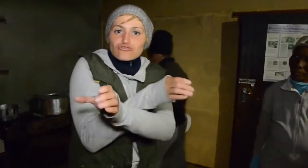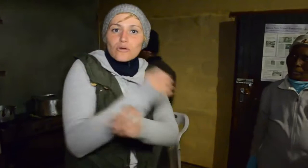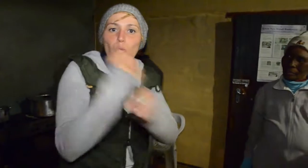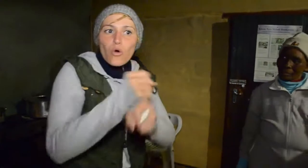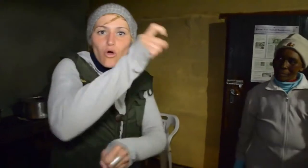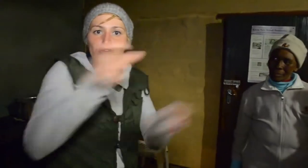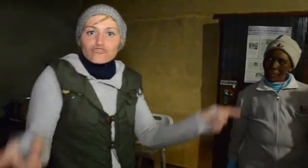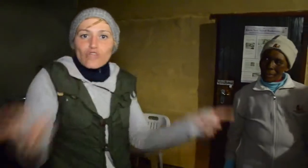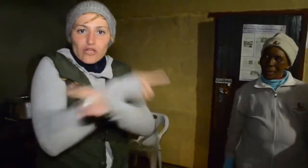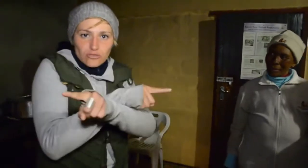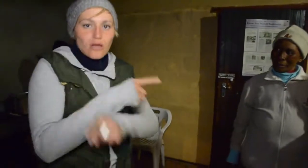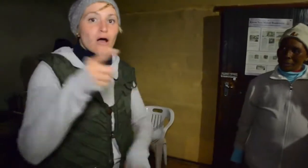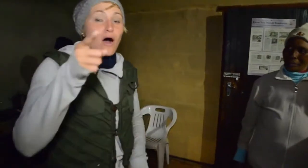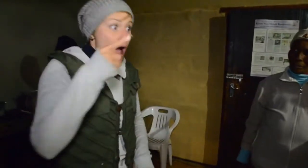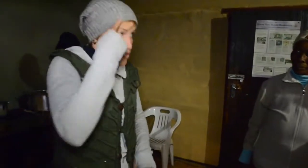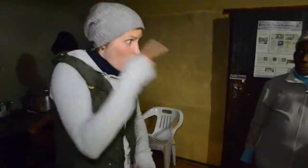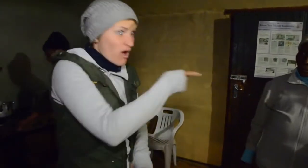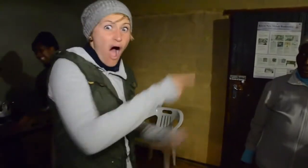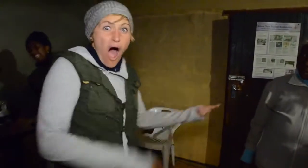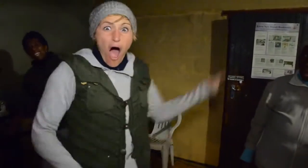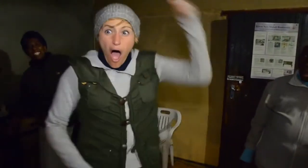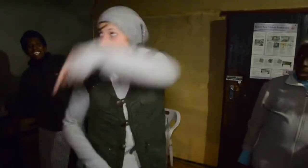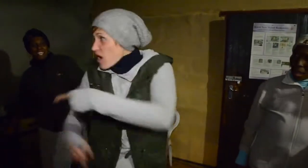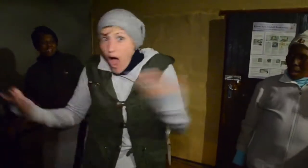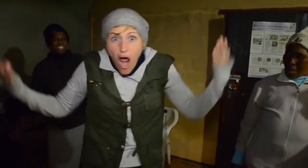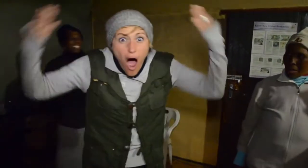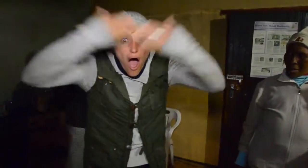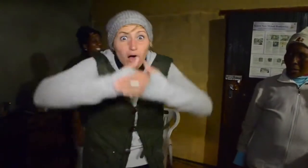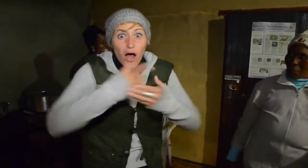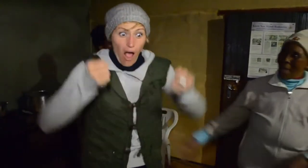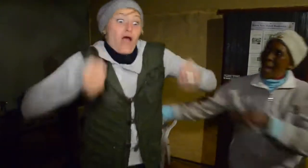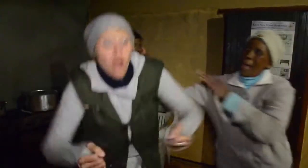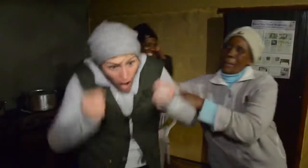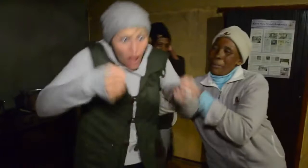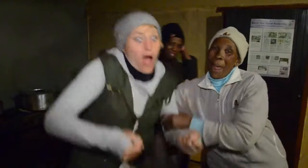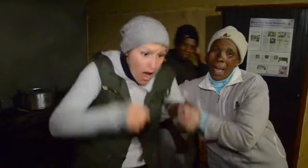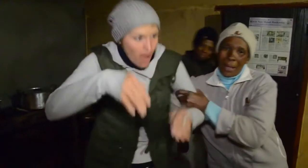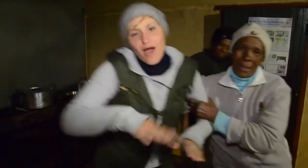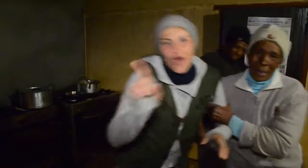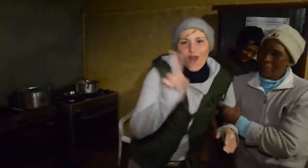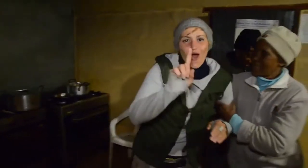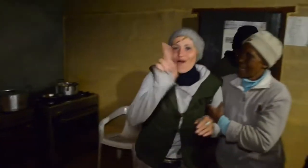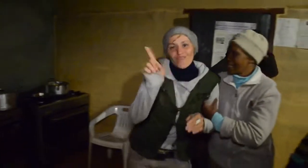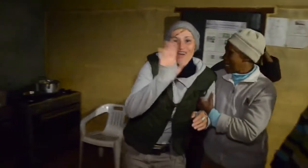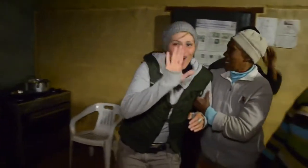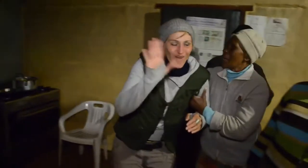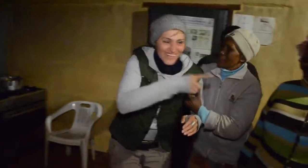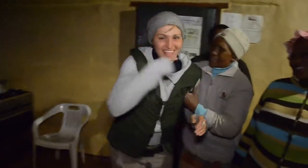another crew cooking the meal. I also assumed that they had to travel down those bumpy winding roads in the dark,